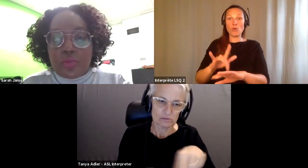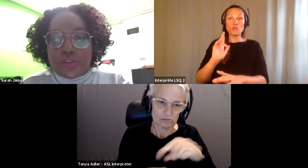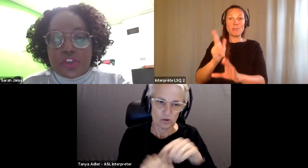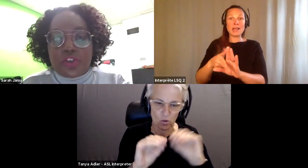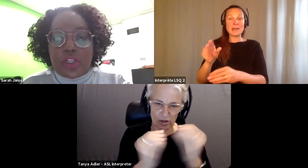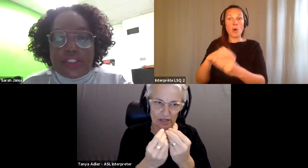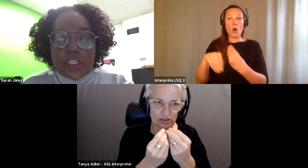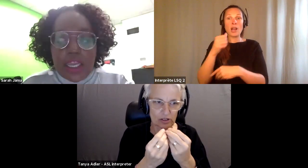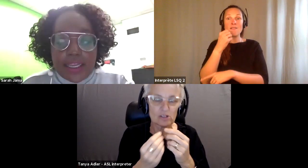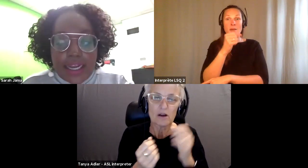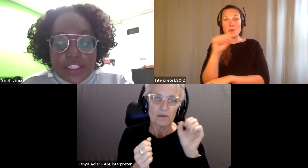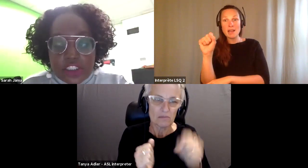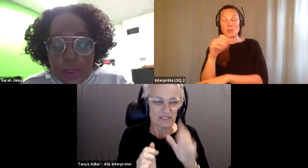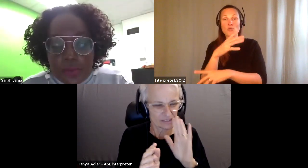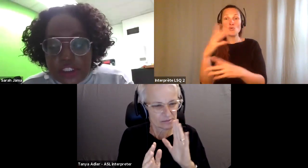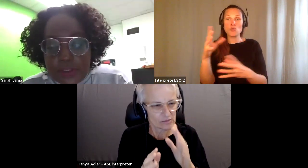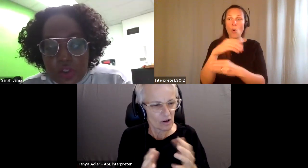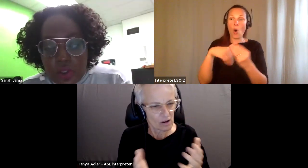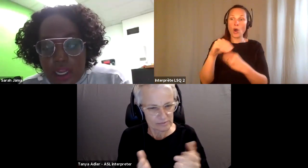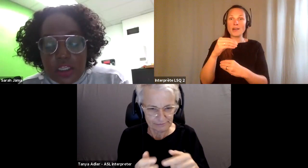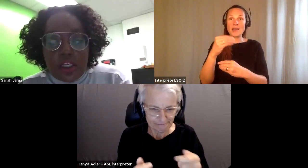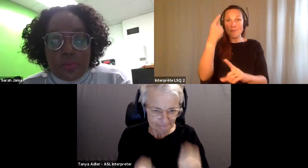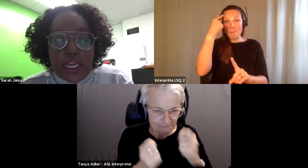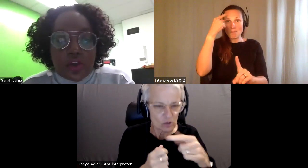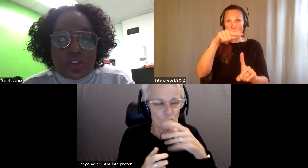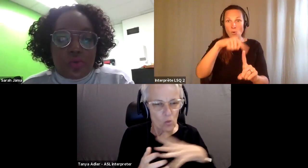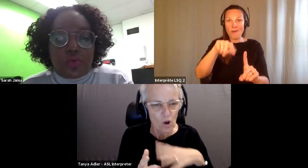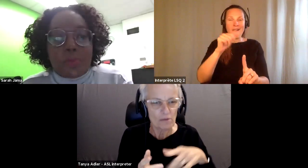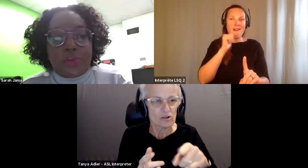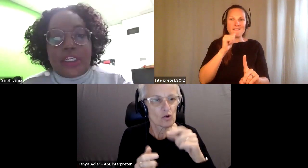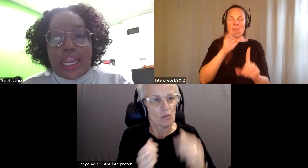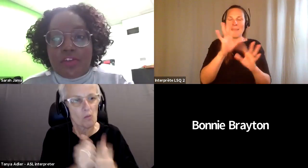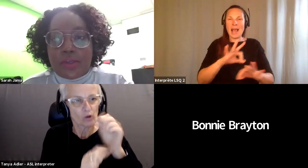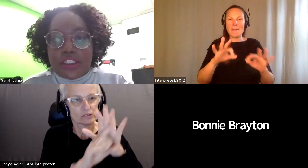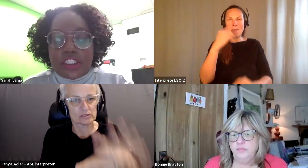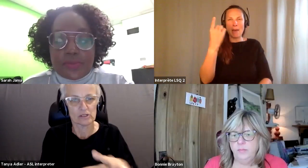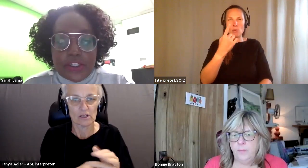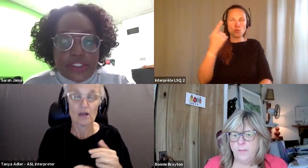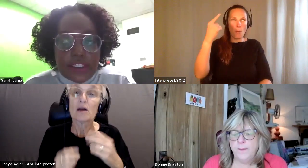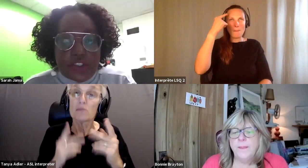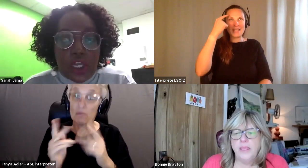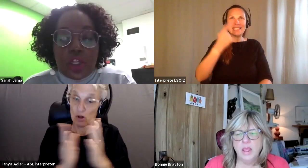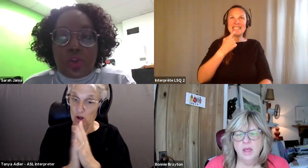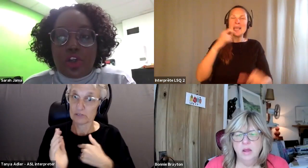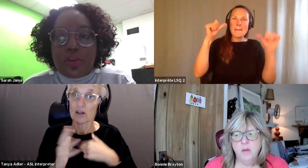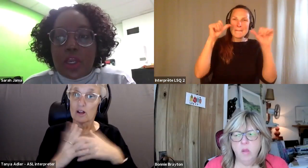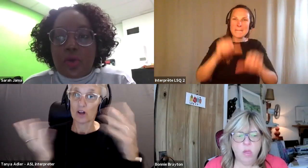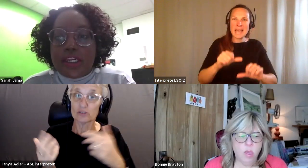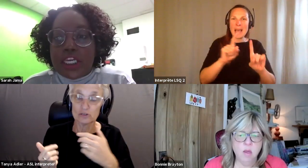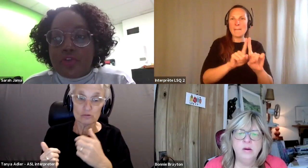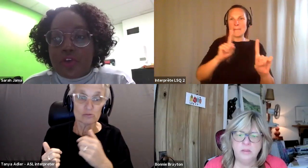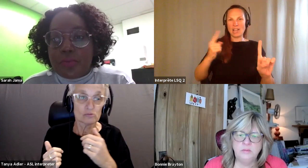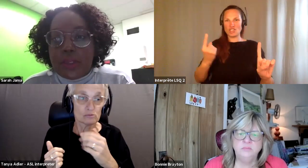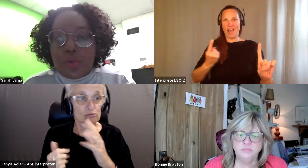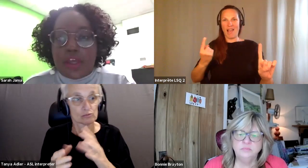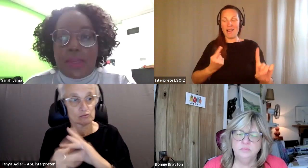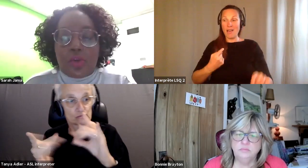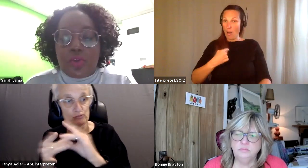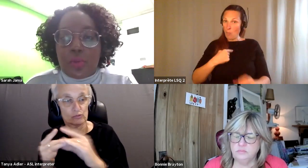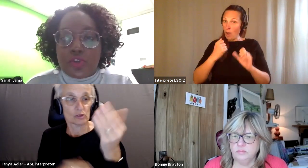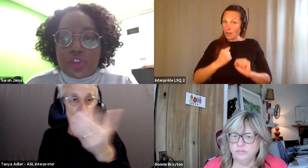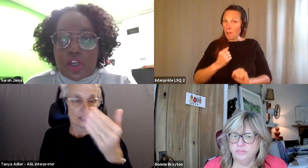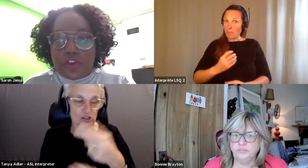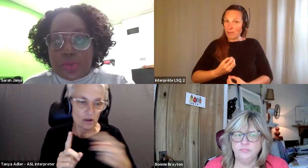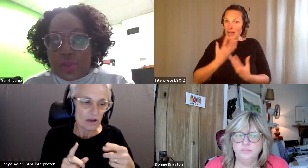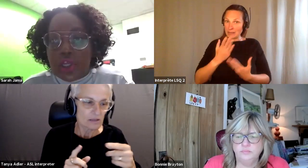Sarah Jama: The most marginalized I got asked to public speak a lot, but I also don't represent everybody's experiences learn about and hear from the people that make you the most uncomfortable.